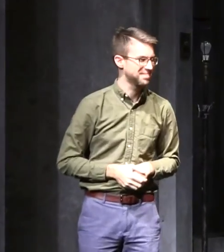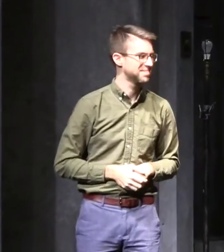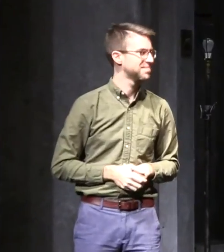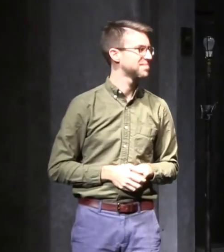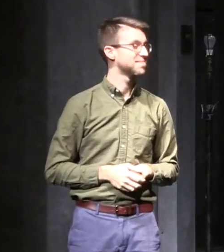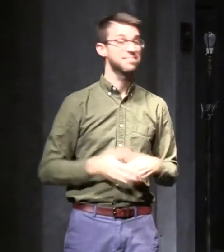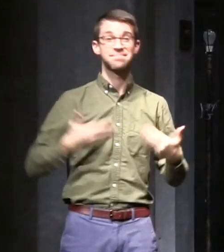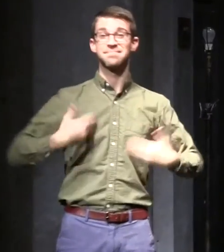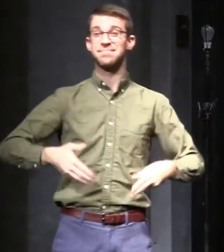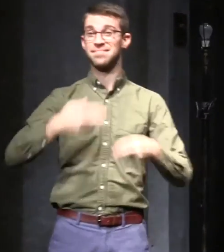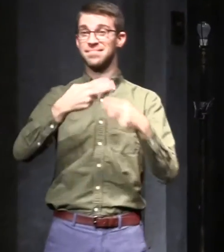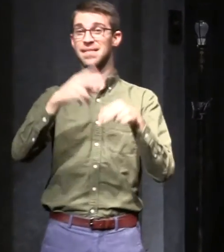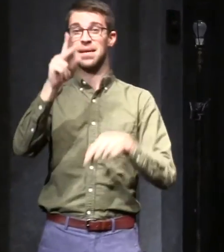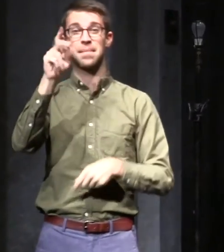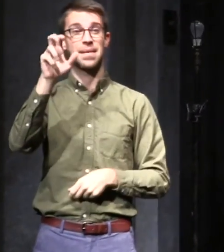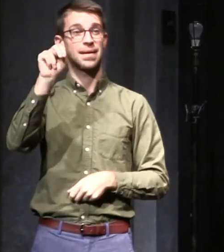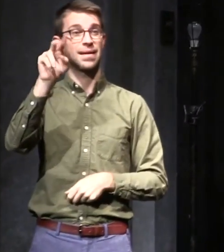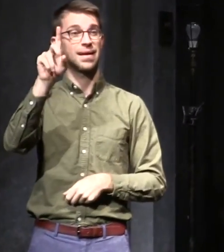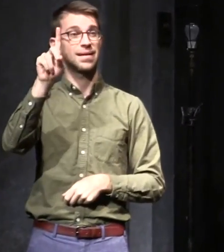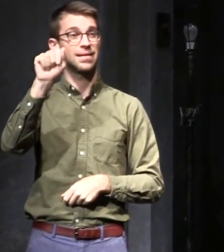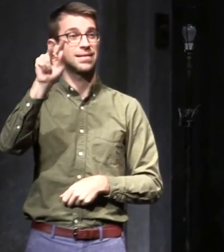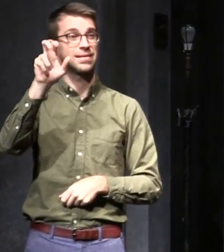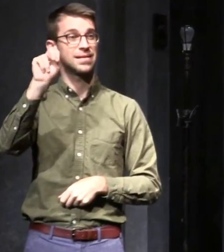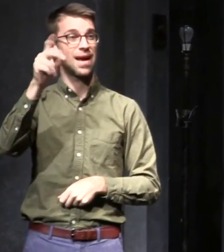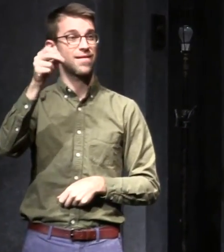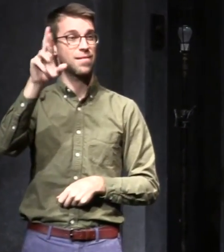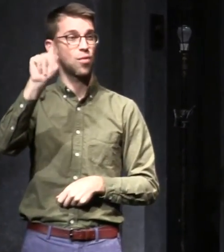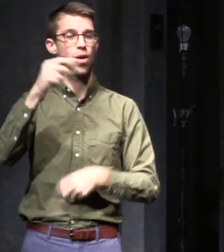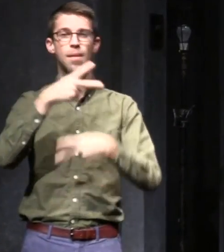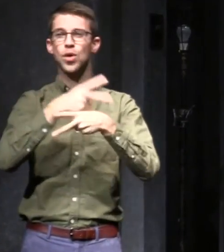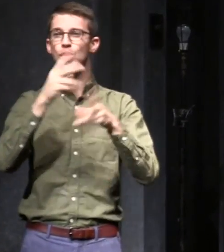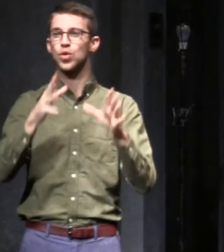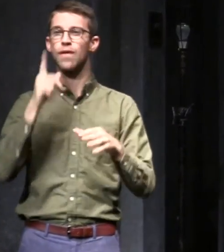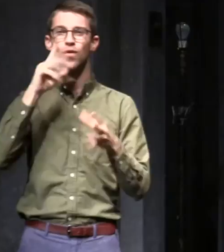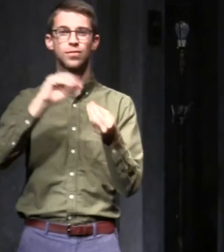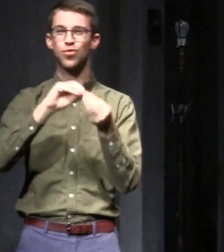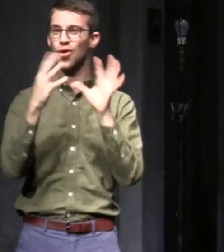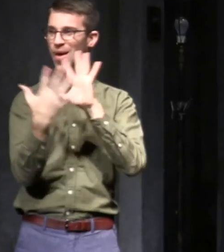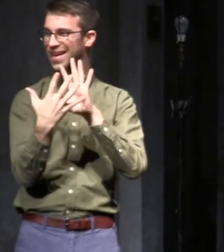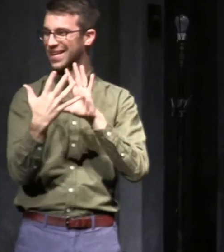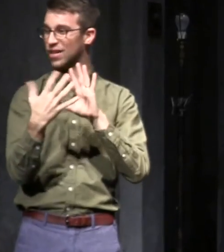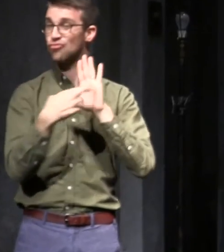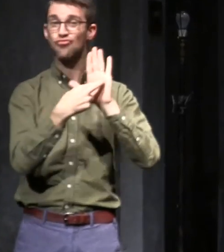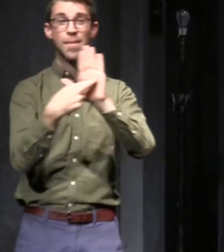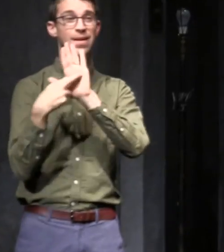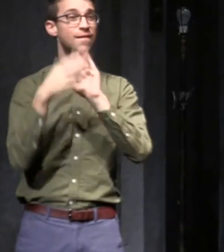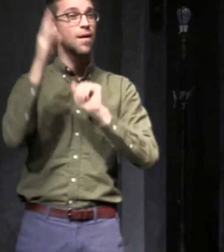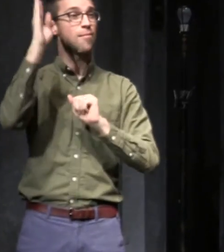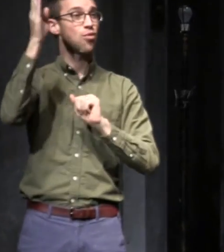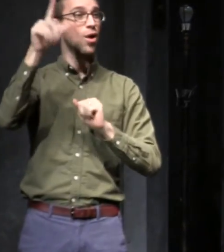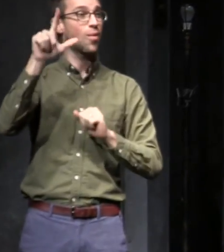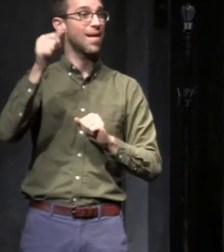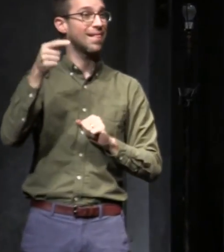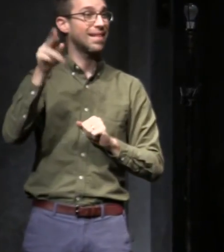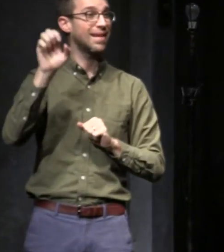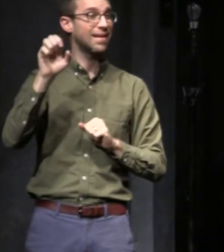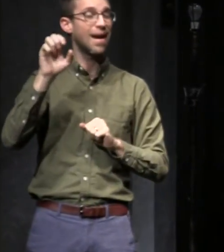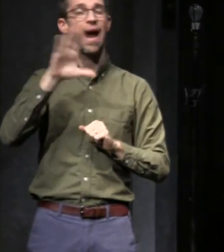My name is Ken Davenport and I'm the producer of "Spring Awakening." On behalf of The Broadway League and all of our speakers today, I want to thank you for